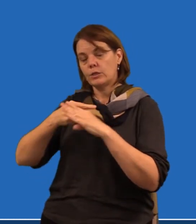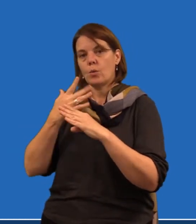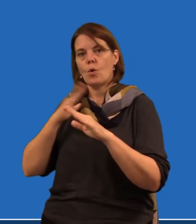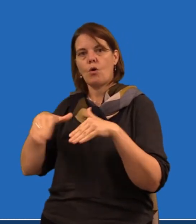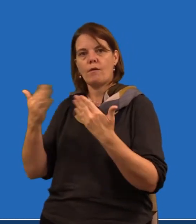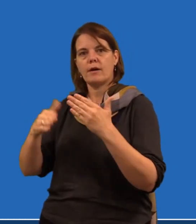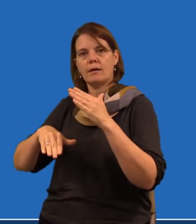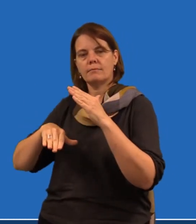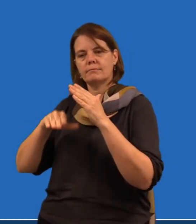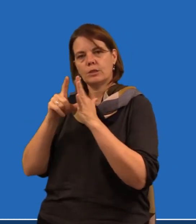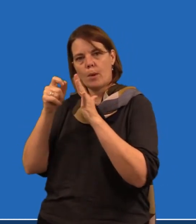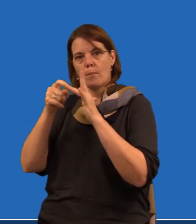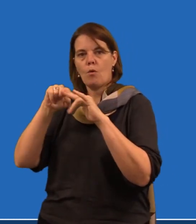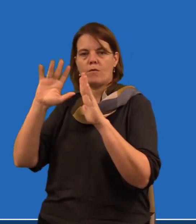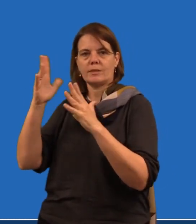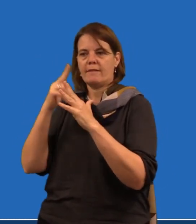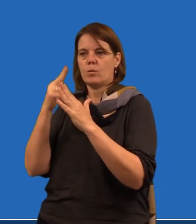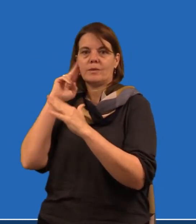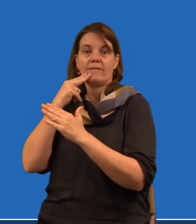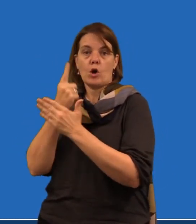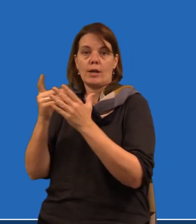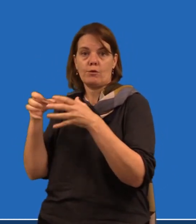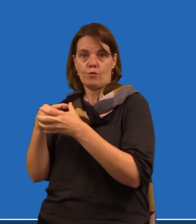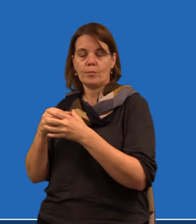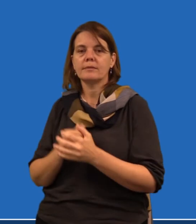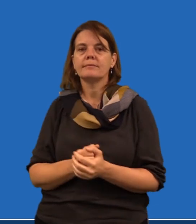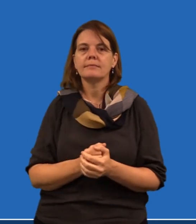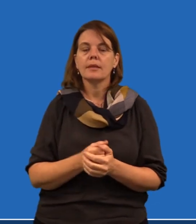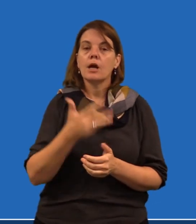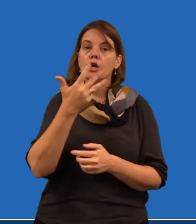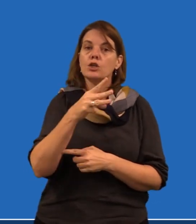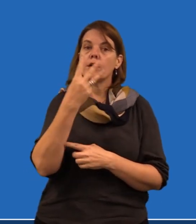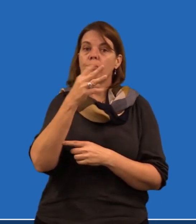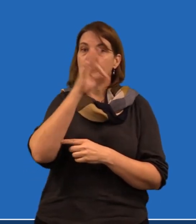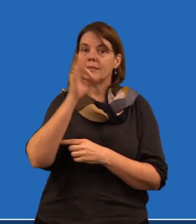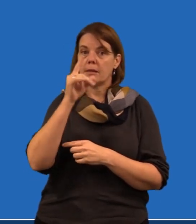Also next year, we'd like to offer Diploma of Auslan for a deaf only group.